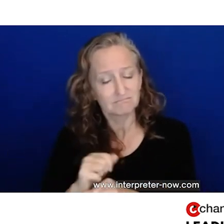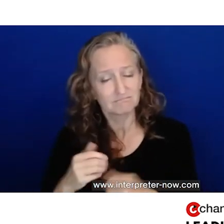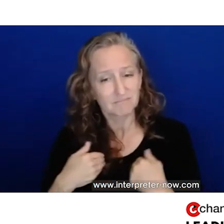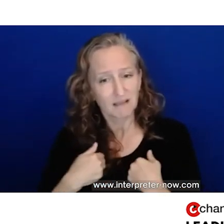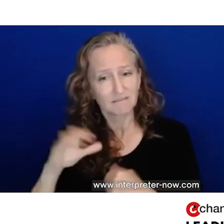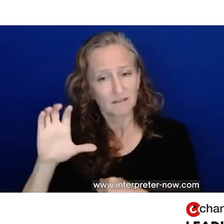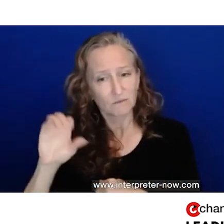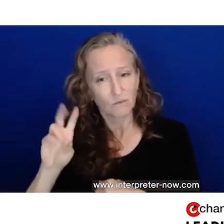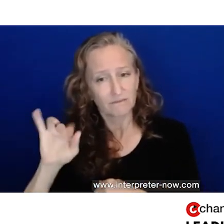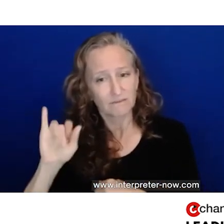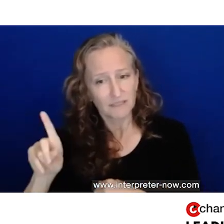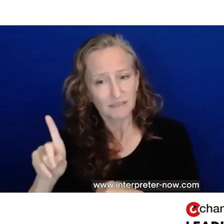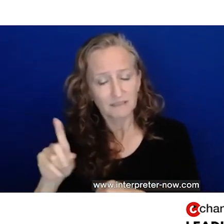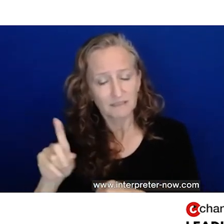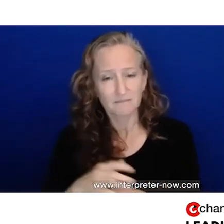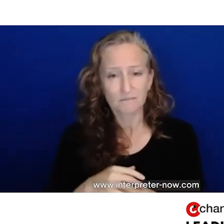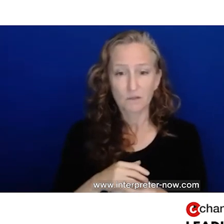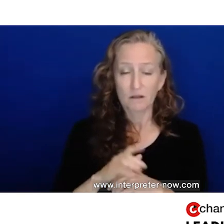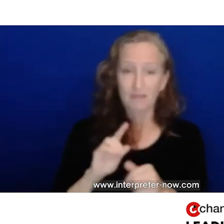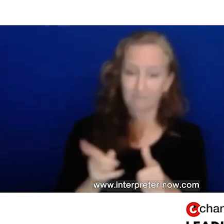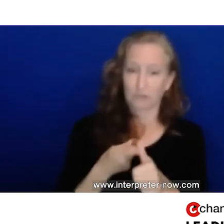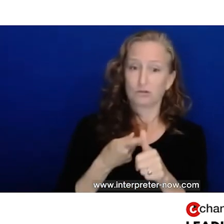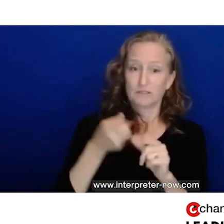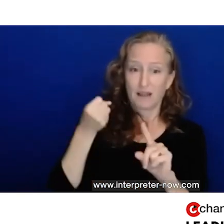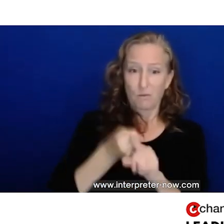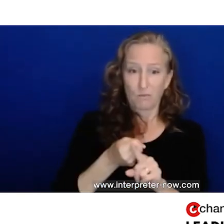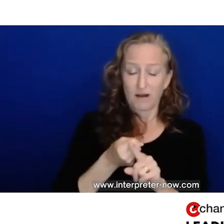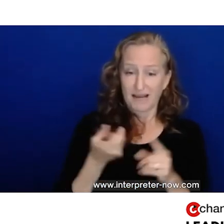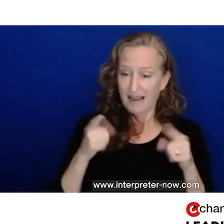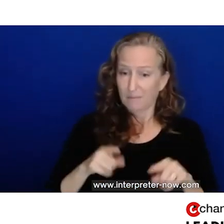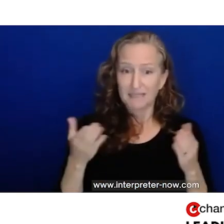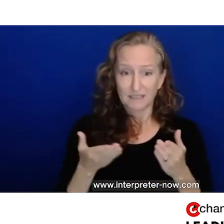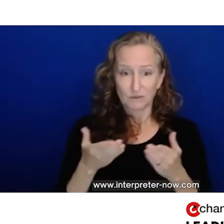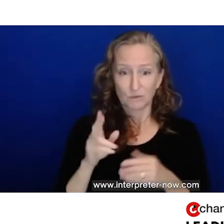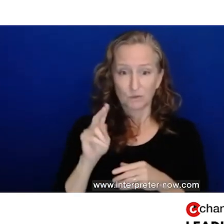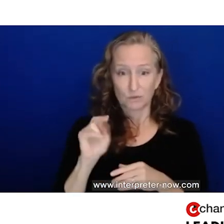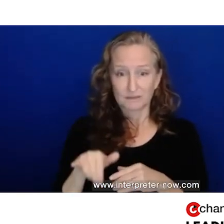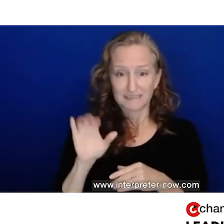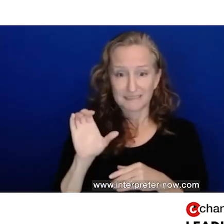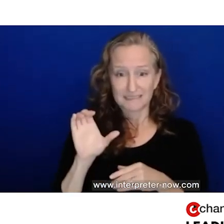Initially, when the outbreak really first began in New York City, every time I heard